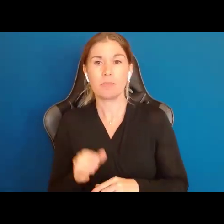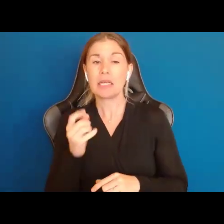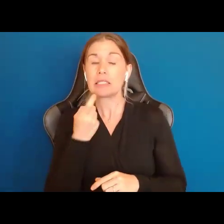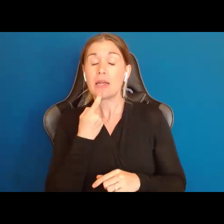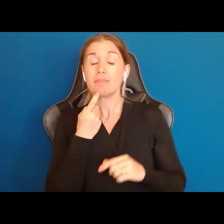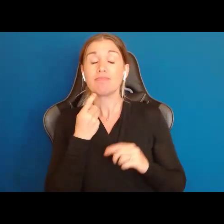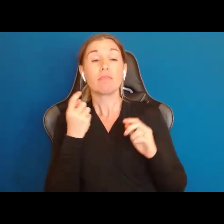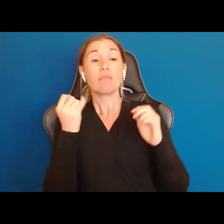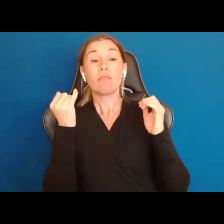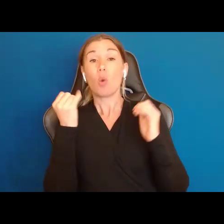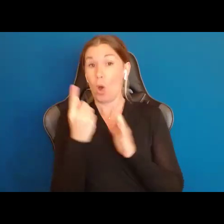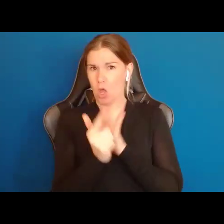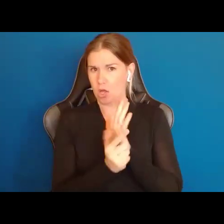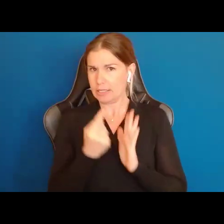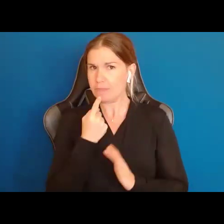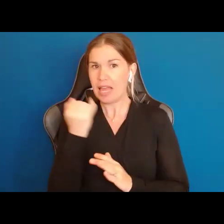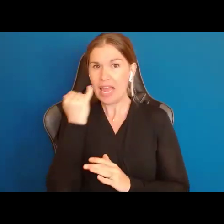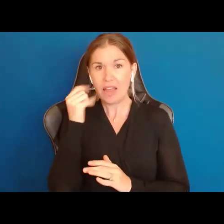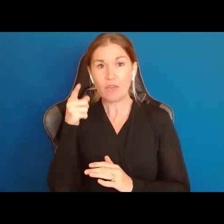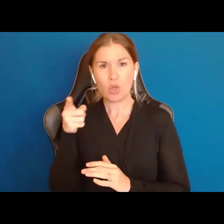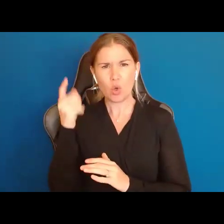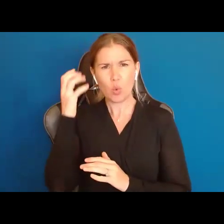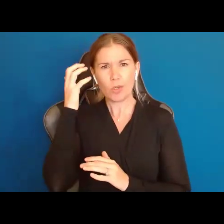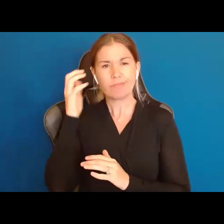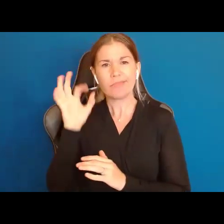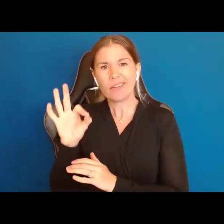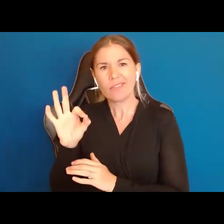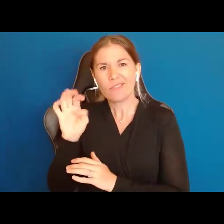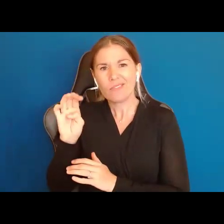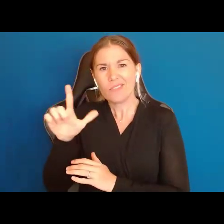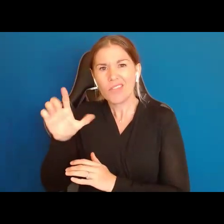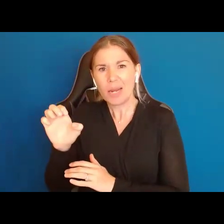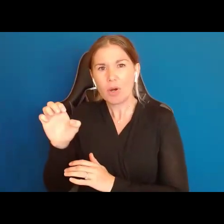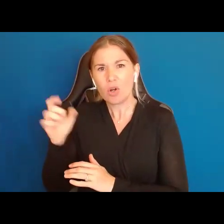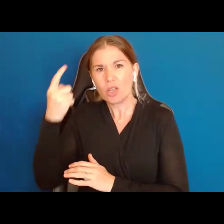their word for People with Disabilities, feebleminded, you had to have people over you making decisions